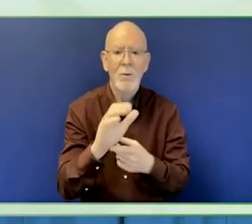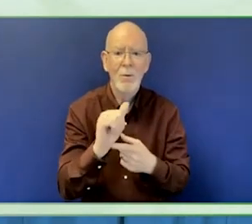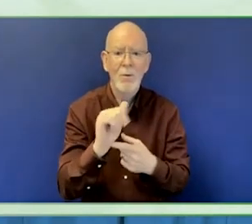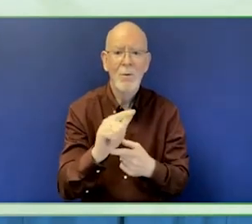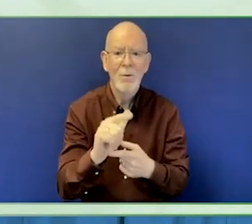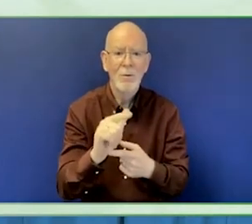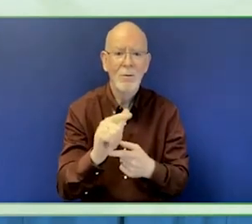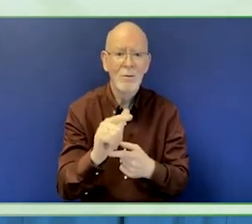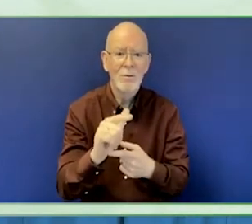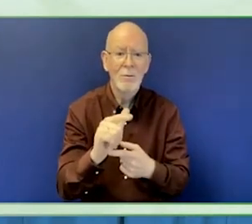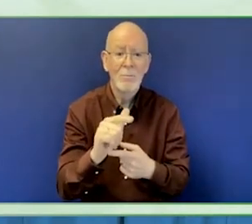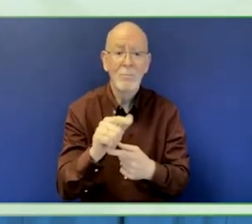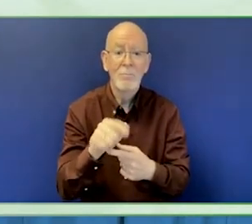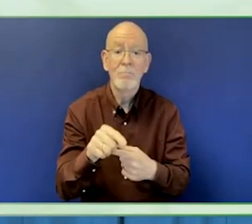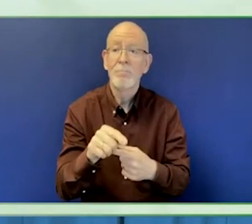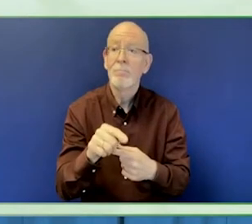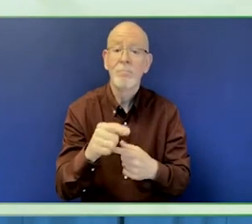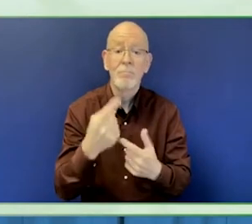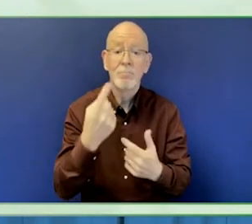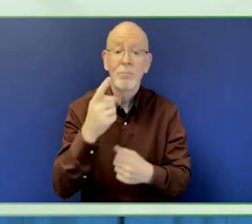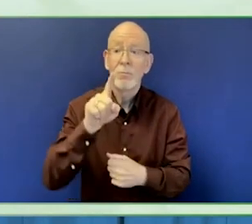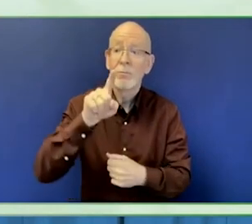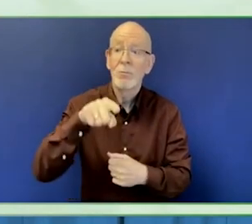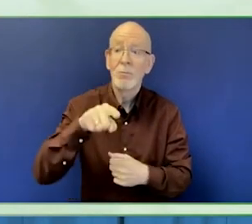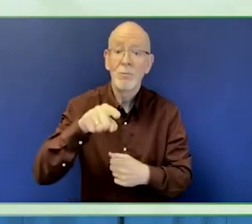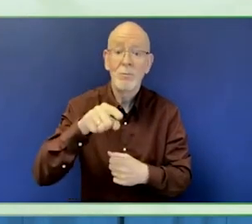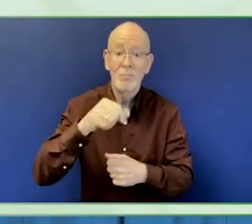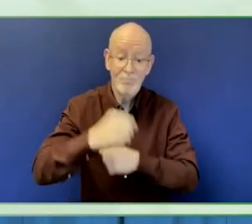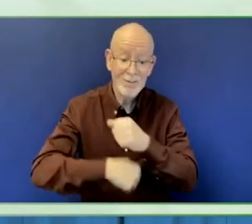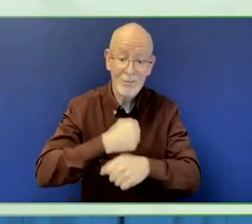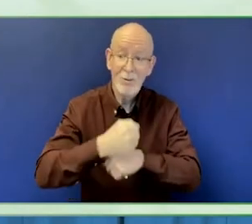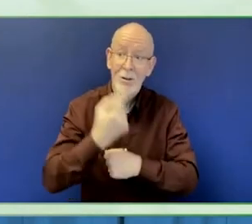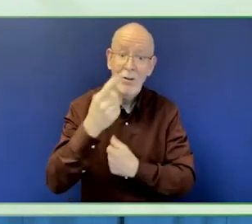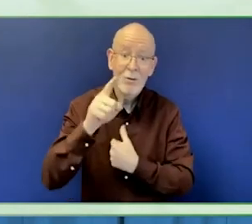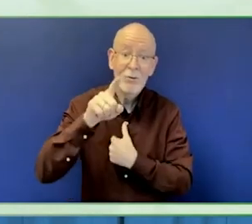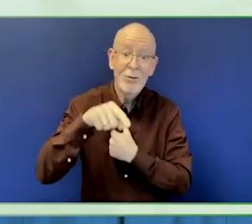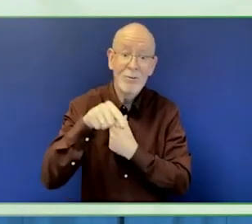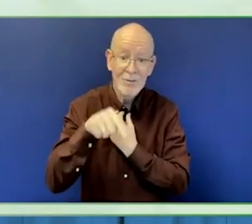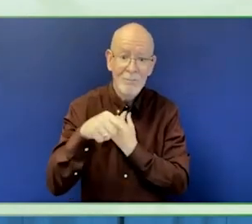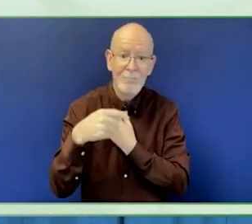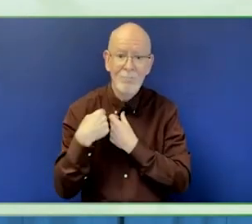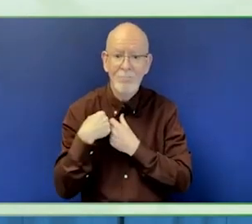The application period is one month and the projects including